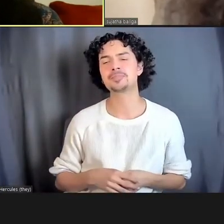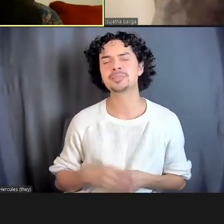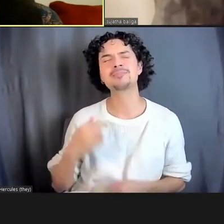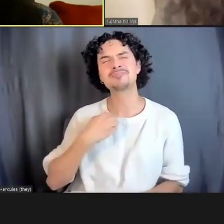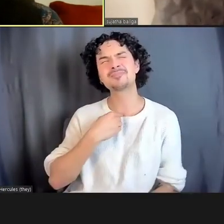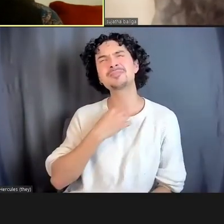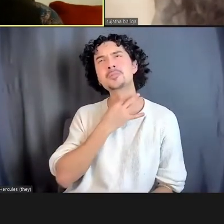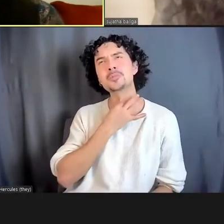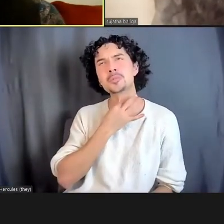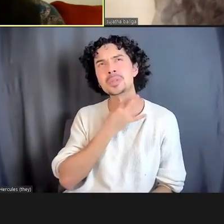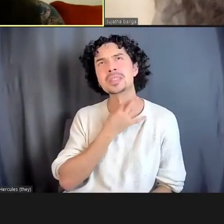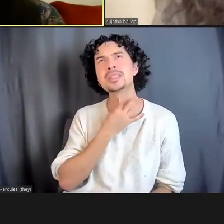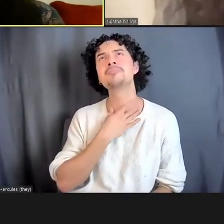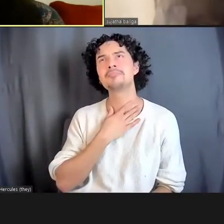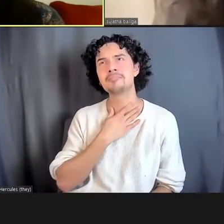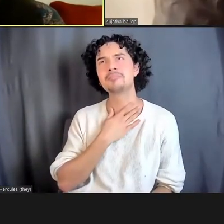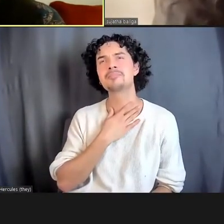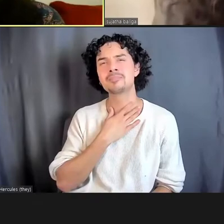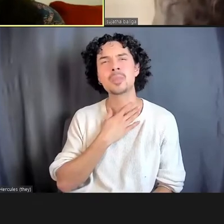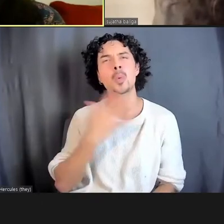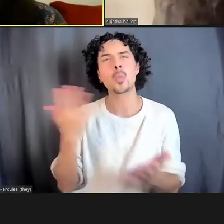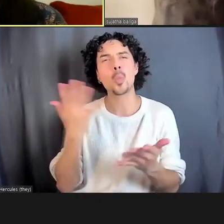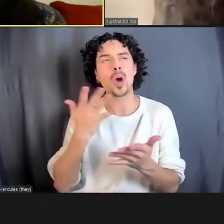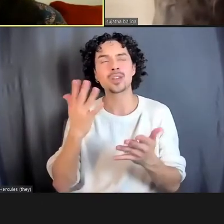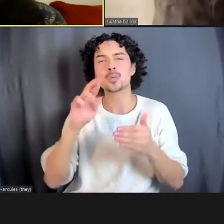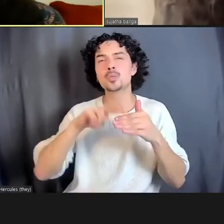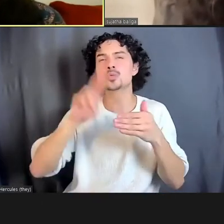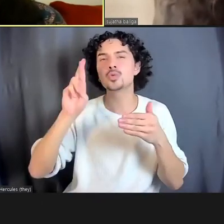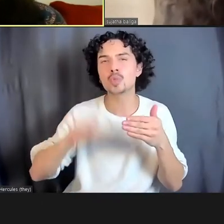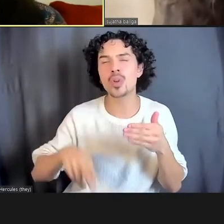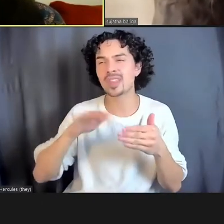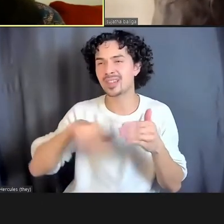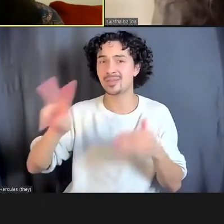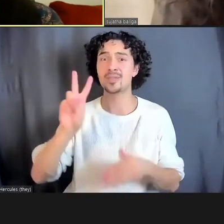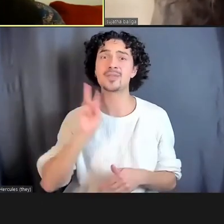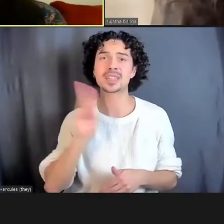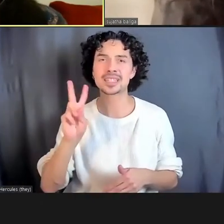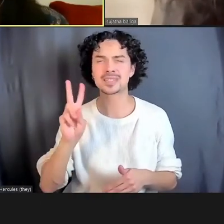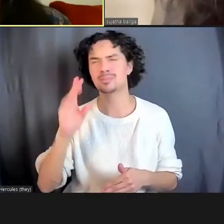what are the outcomes that victims seek? I imagine that they can be surprising.